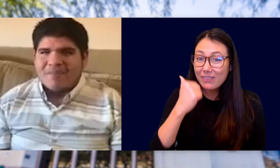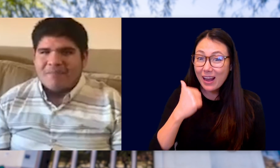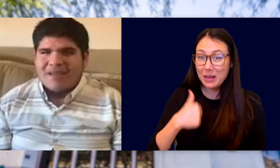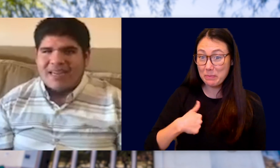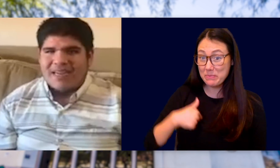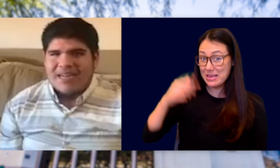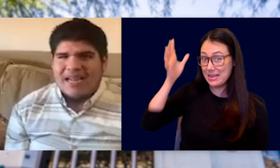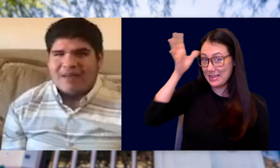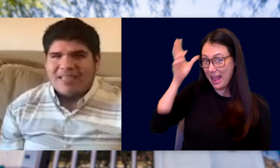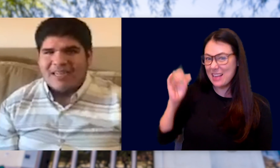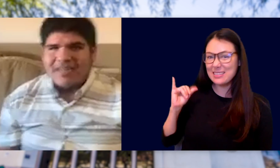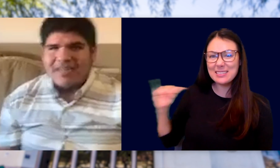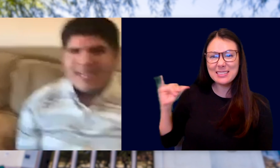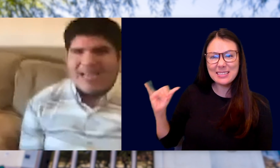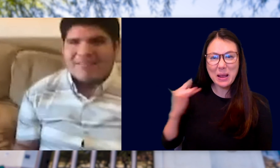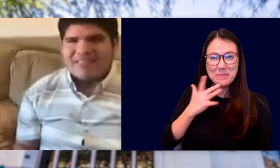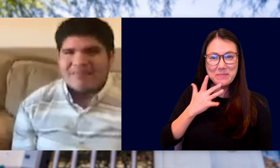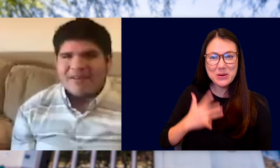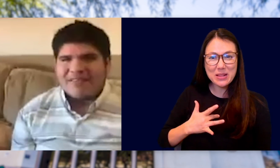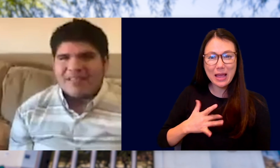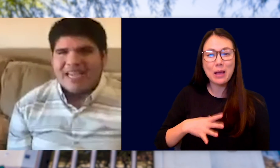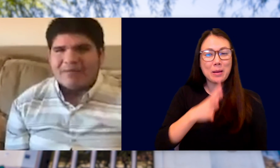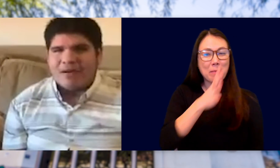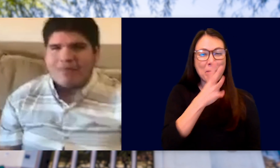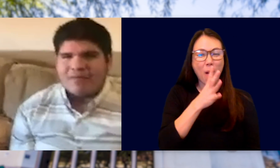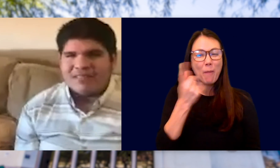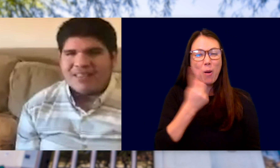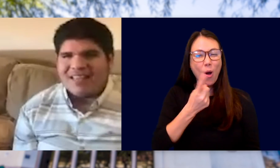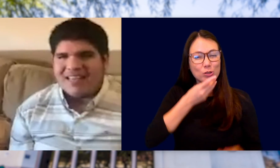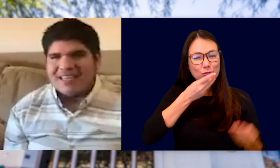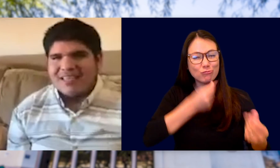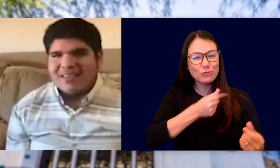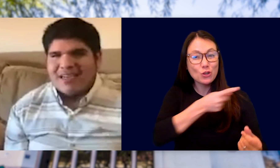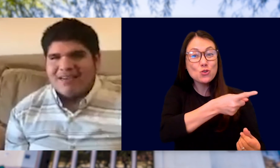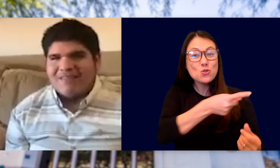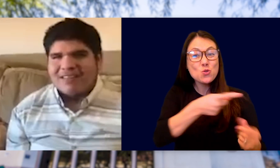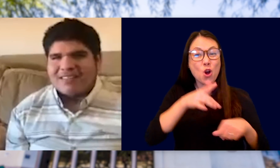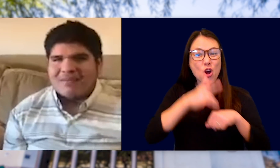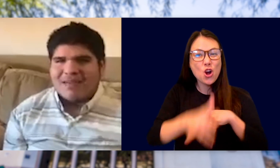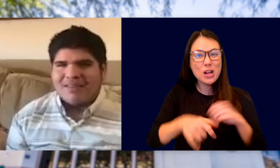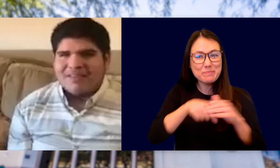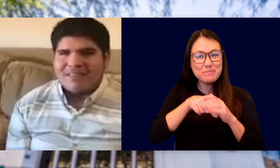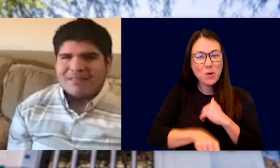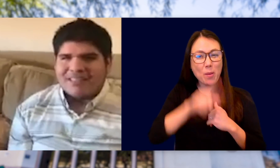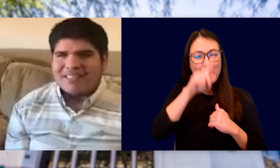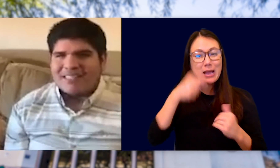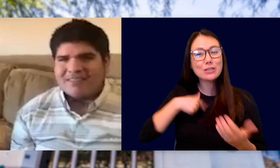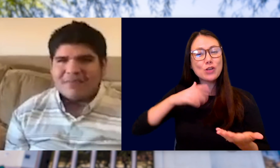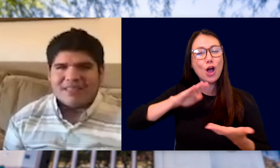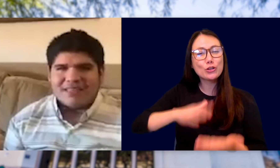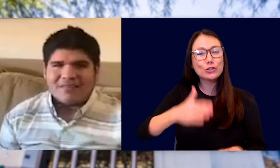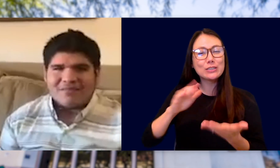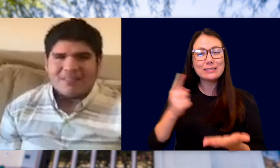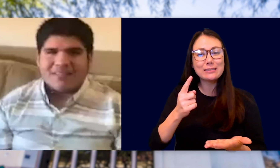MY DAD AND I HAVE THE SAME BIRTHDAY AND MY MOM ALWAYS SAID THAT I WANTED TO COME OUT EARLY BECAUSE SHE WAS MAKING SOME REALLY